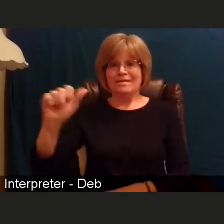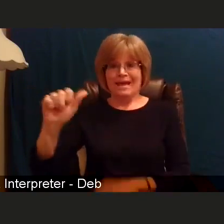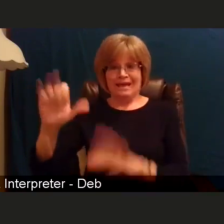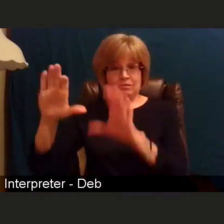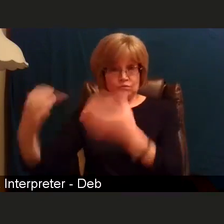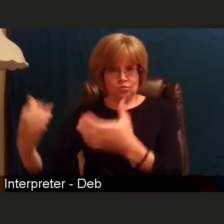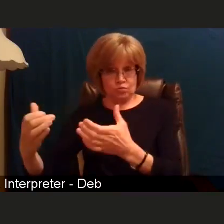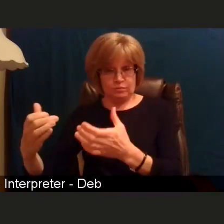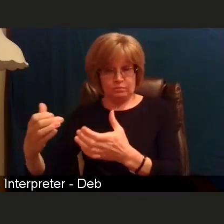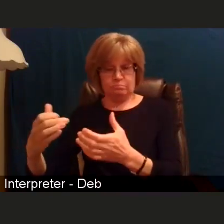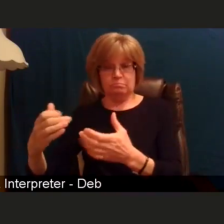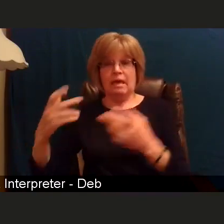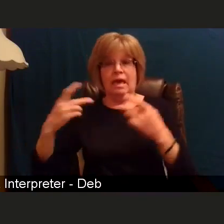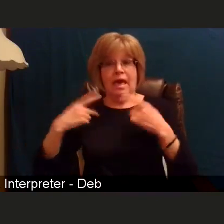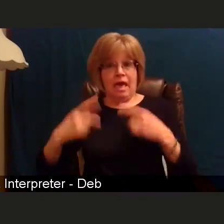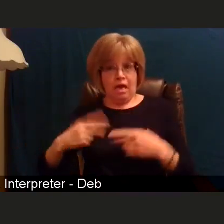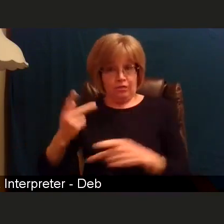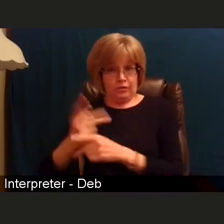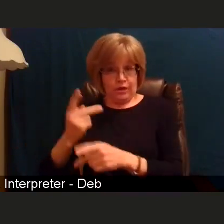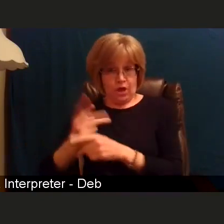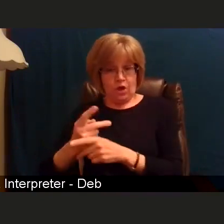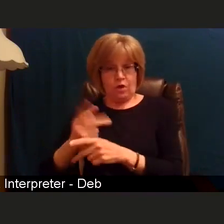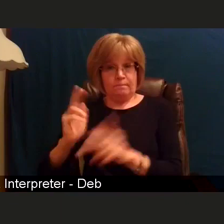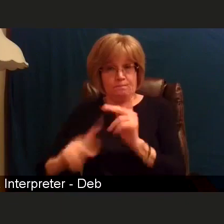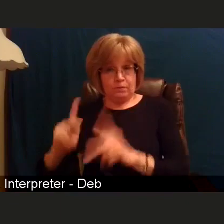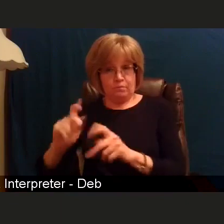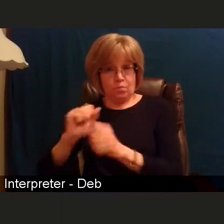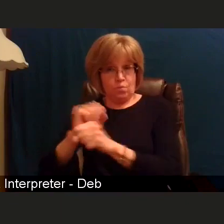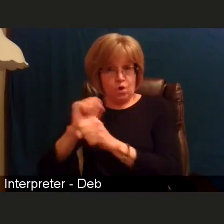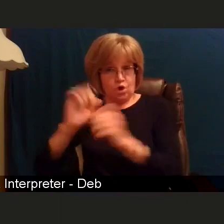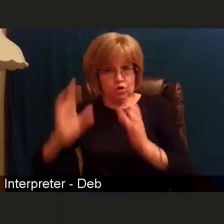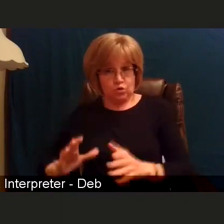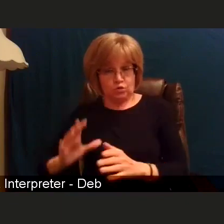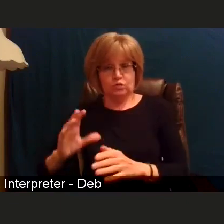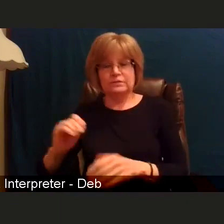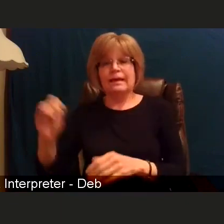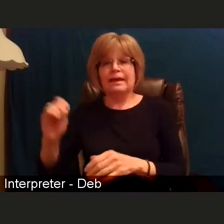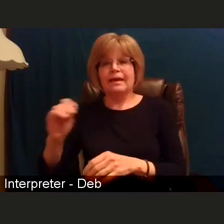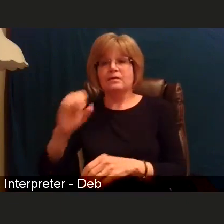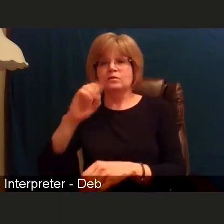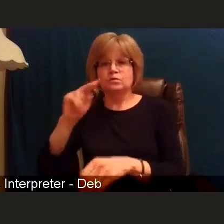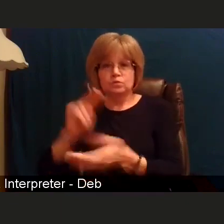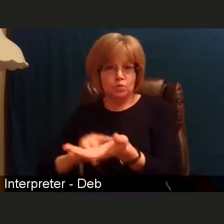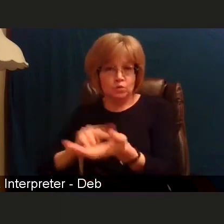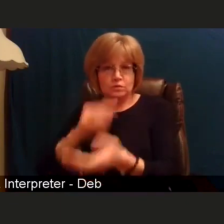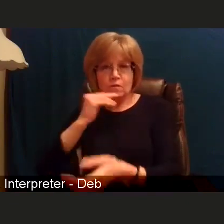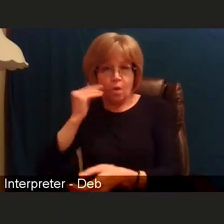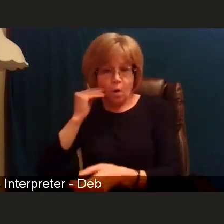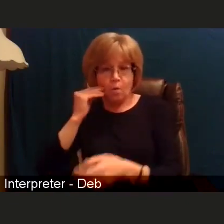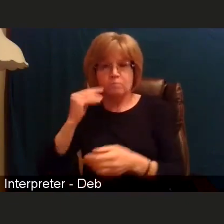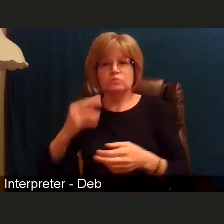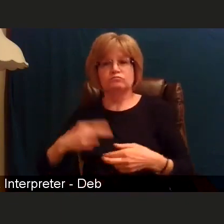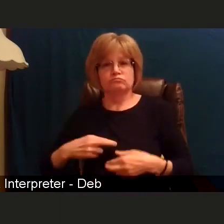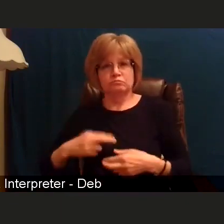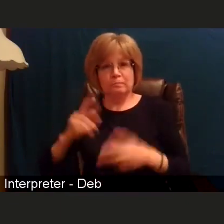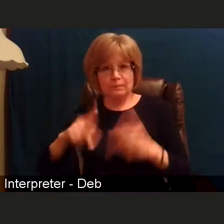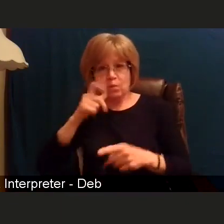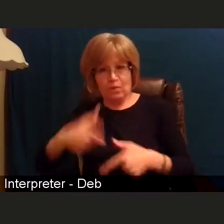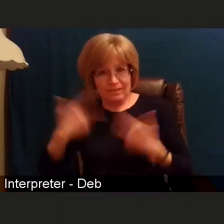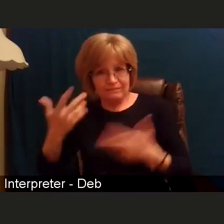along with a long-term care facility residents and staff those are the people who make up that top tier of 1A.